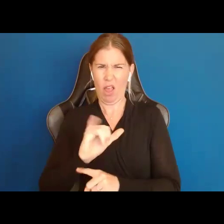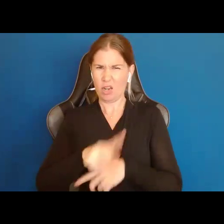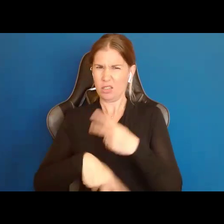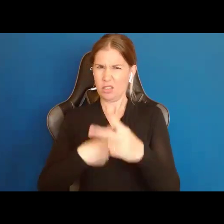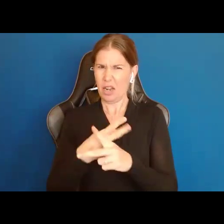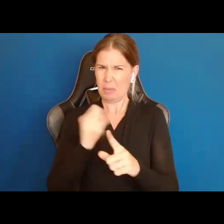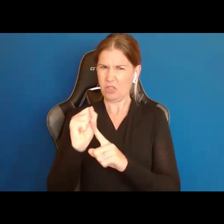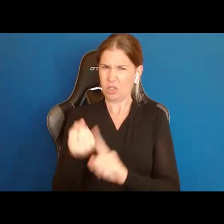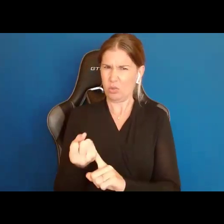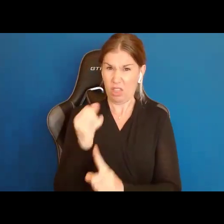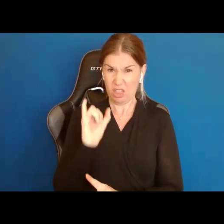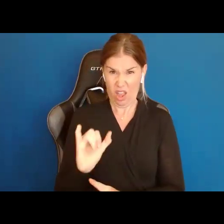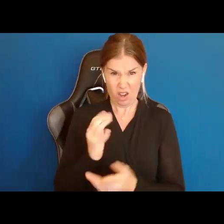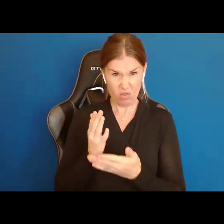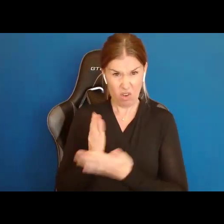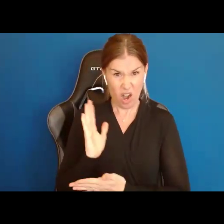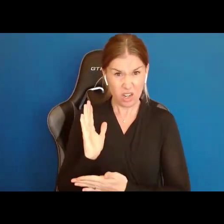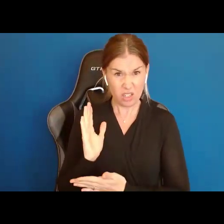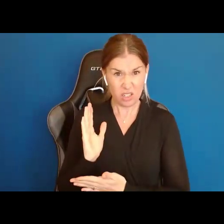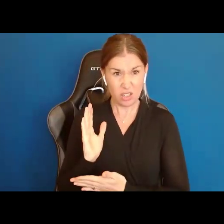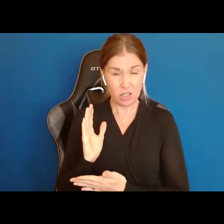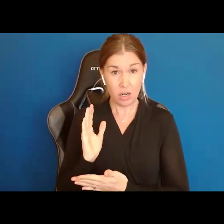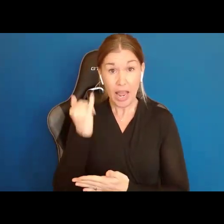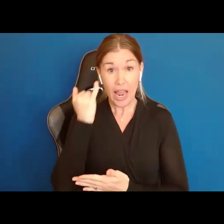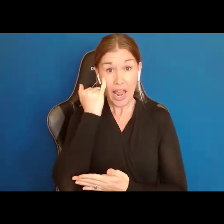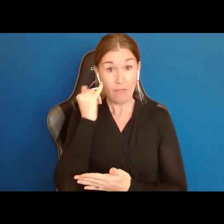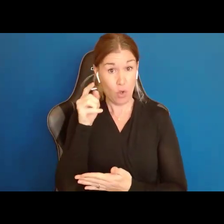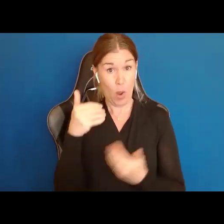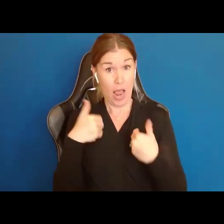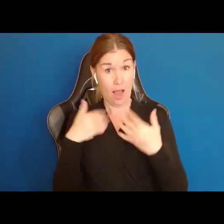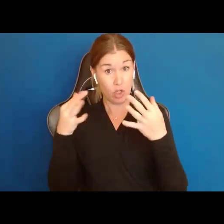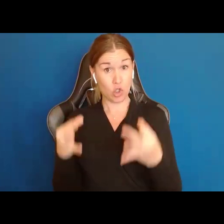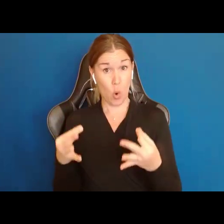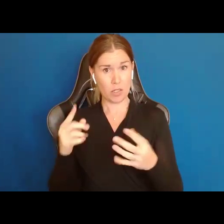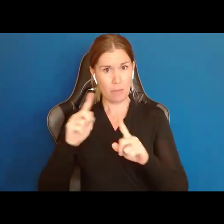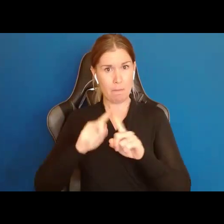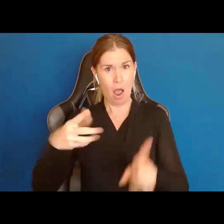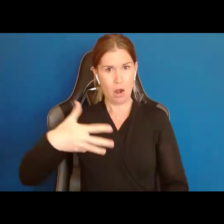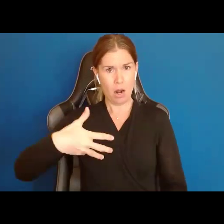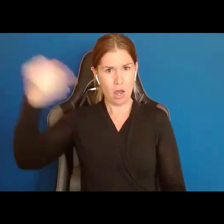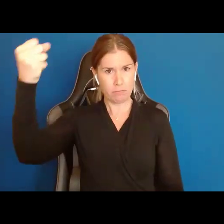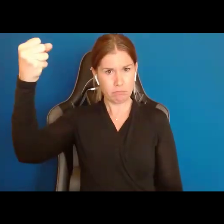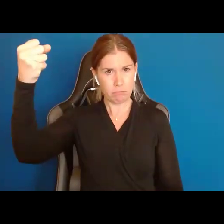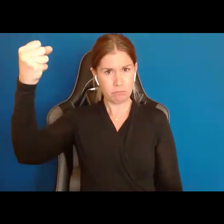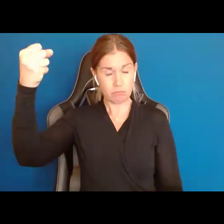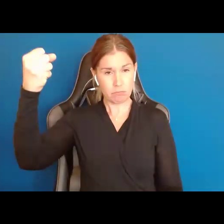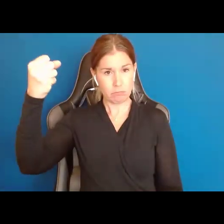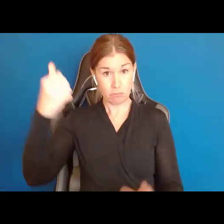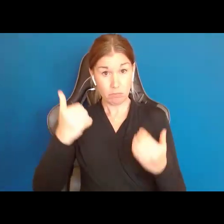When you have a choice taken away, do you even have rights? That is exactly